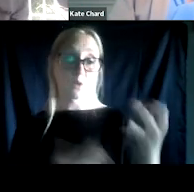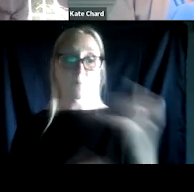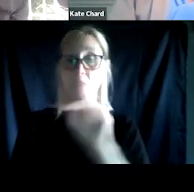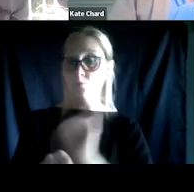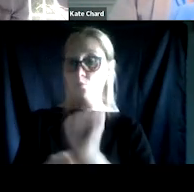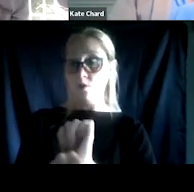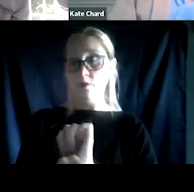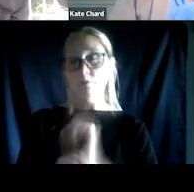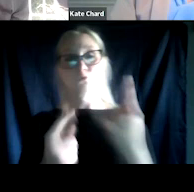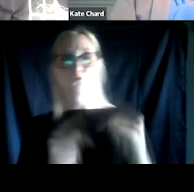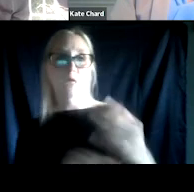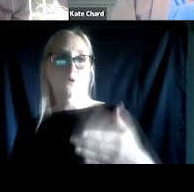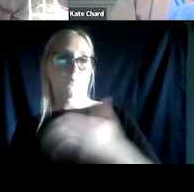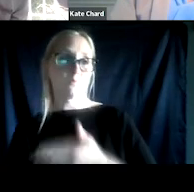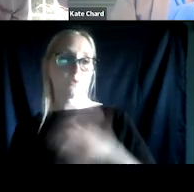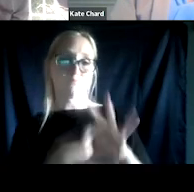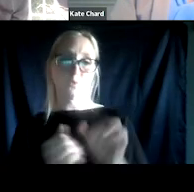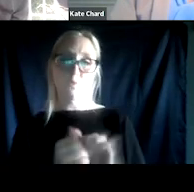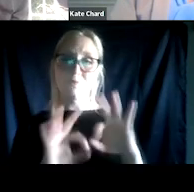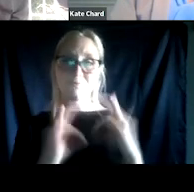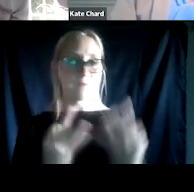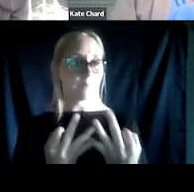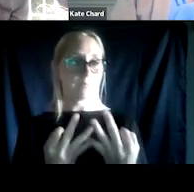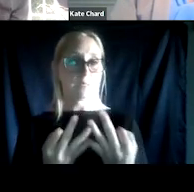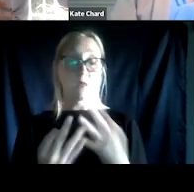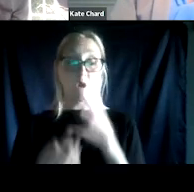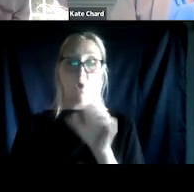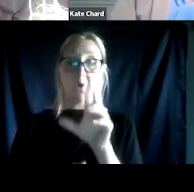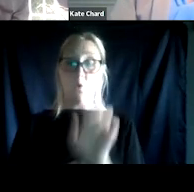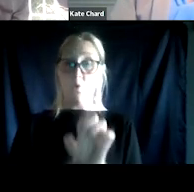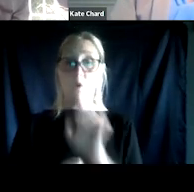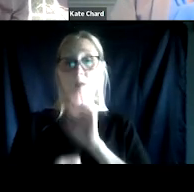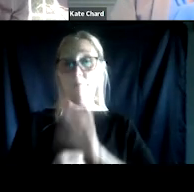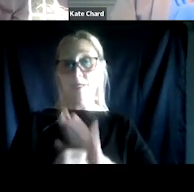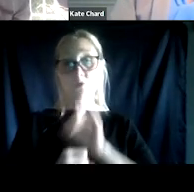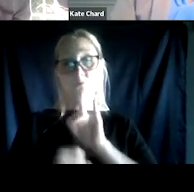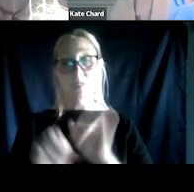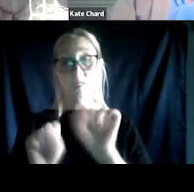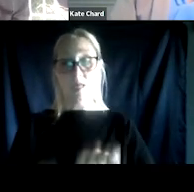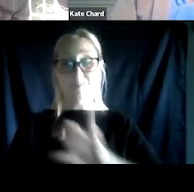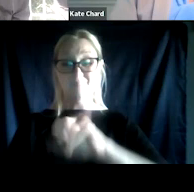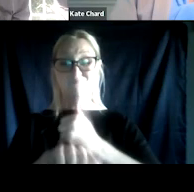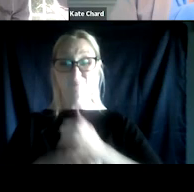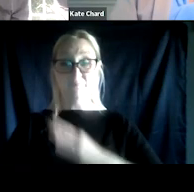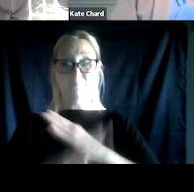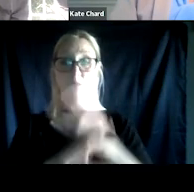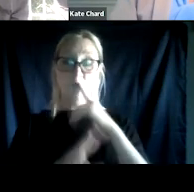with their family. These court obligations can create barriers to that. And while it's really important to engage in treatment and show up and follow through on all the court obligations,